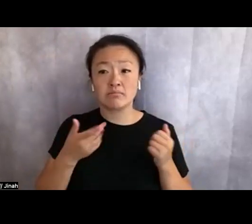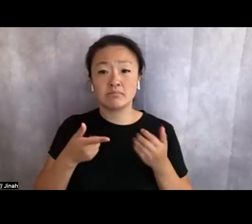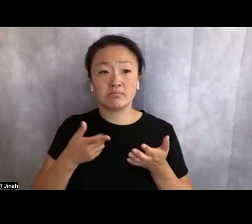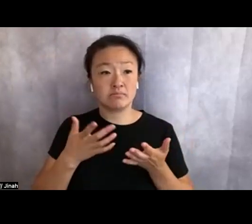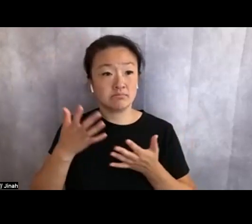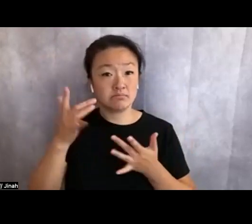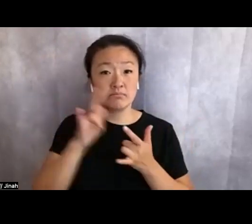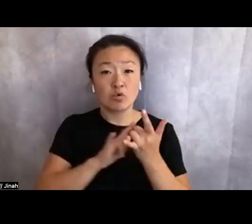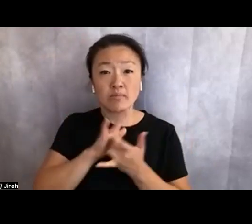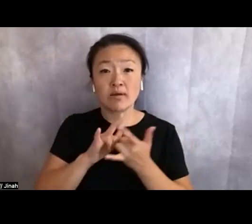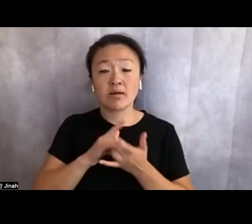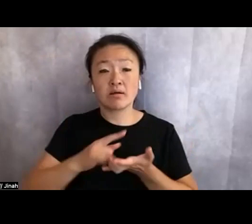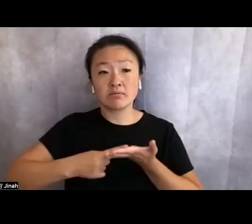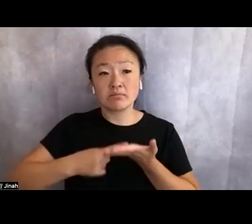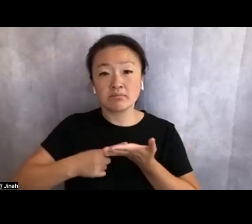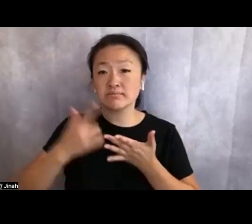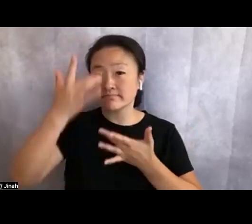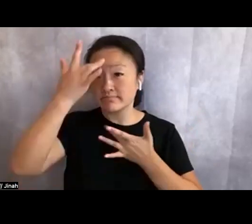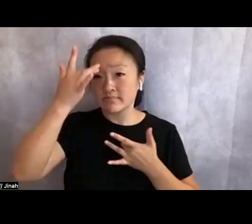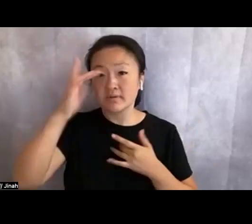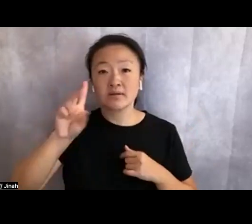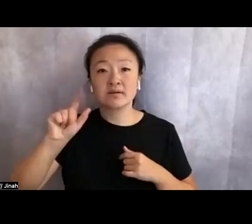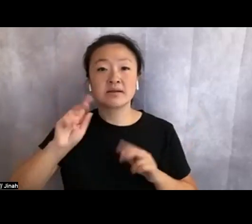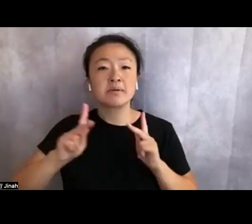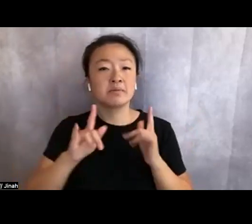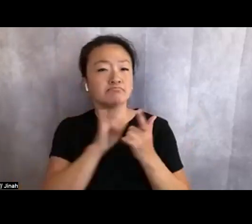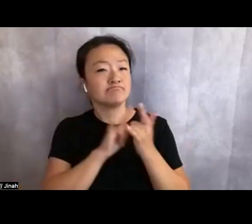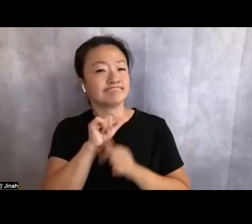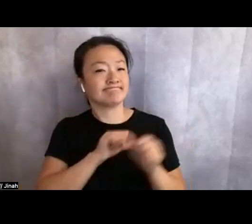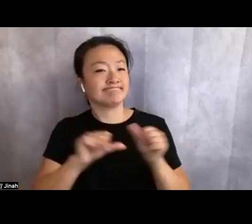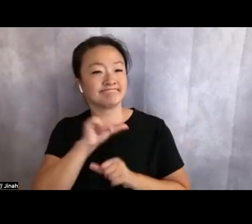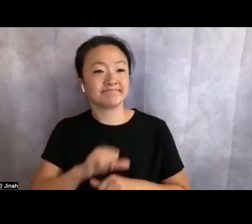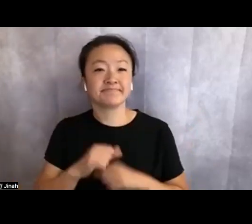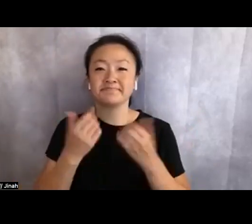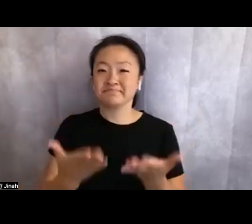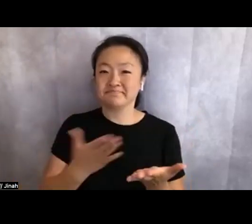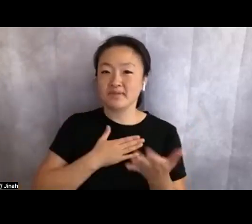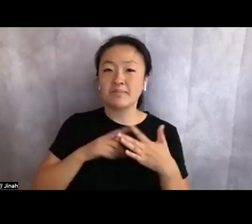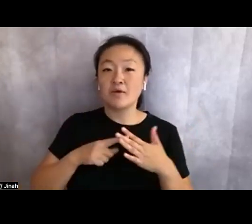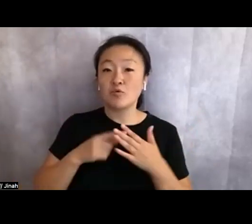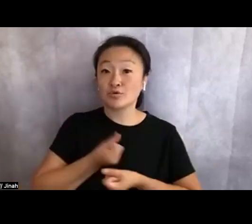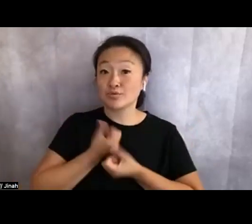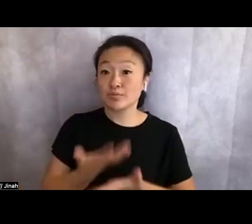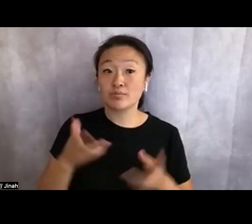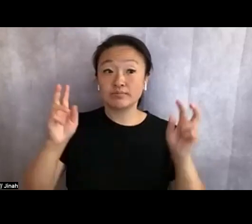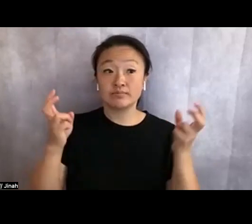illness in disabled people loving each other. So here's my original poem entitled "sick for sick."